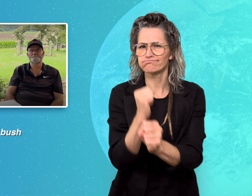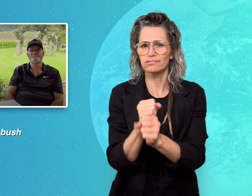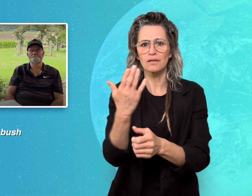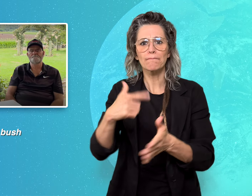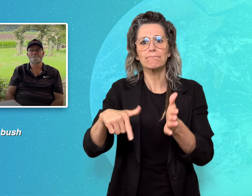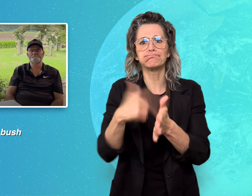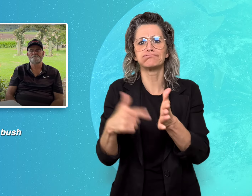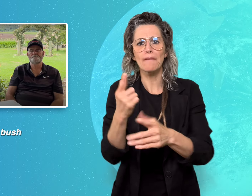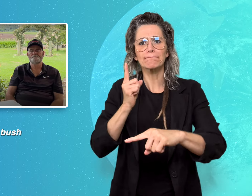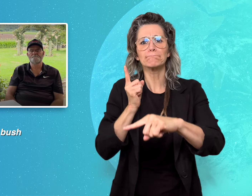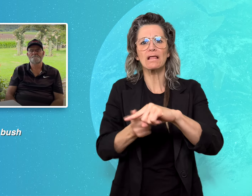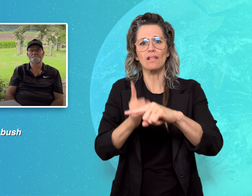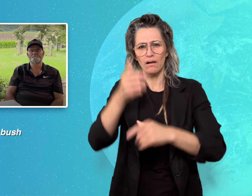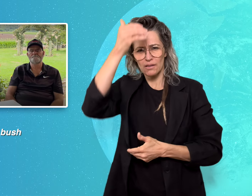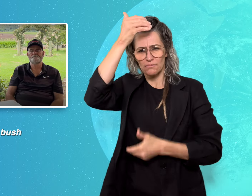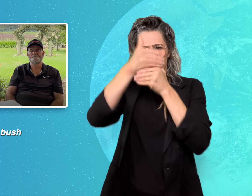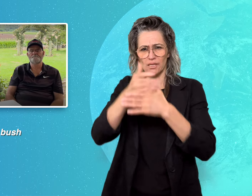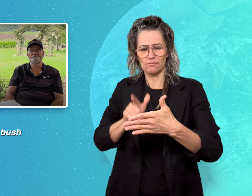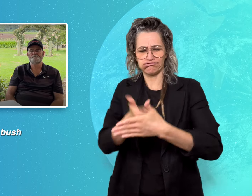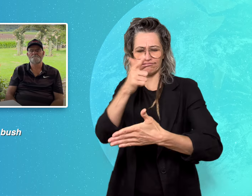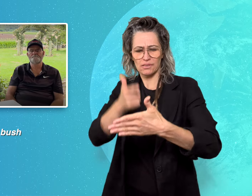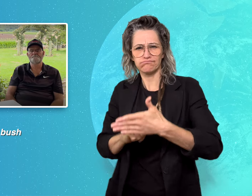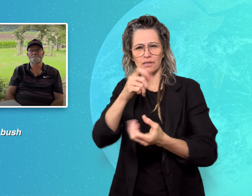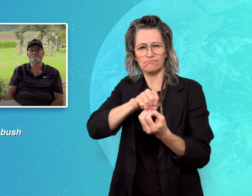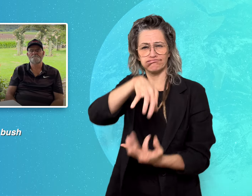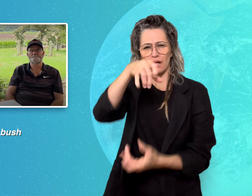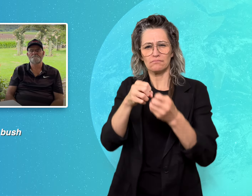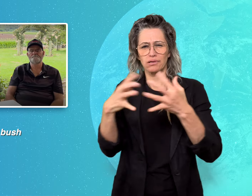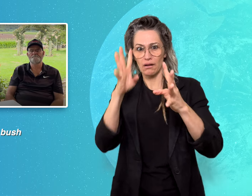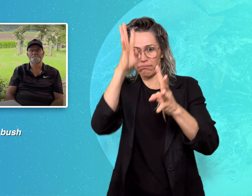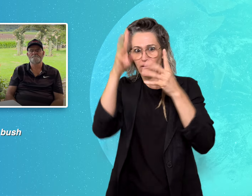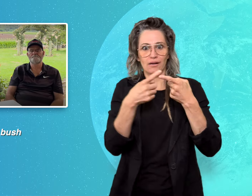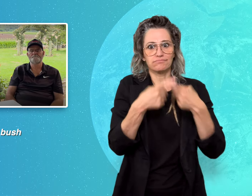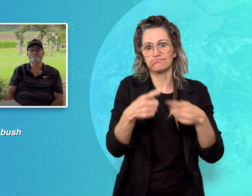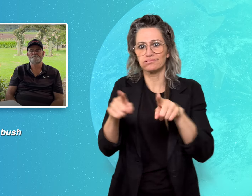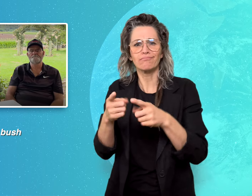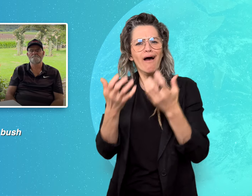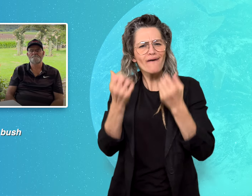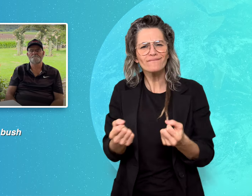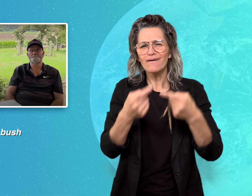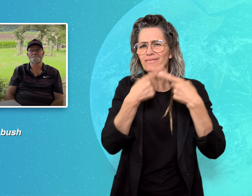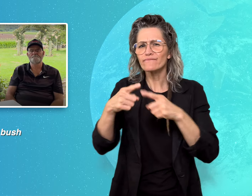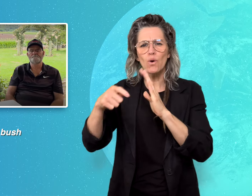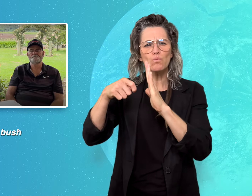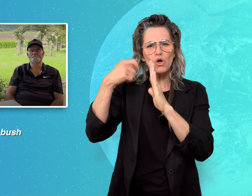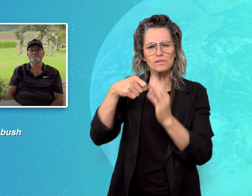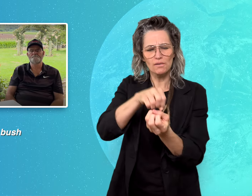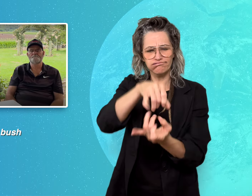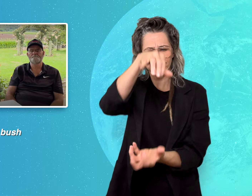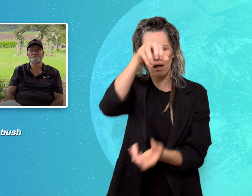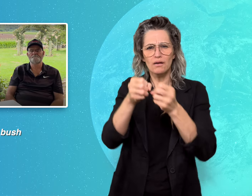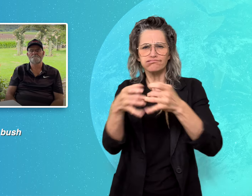One of his proudest projects is a motorbike mounted on a pole.